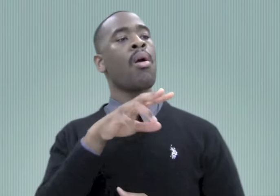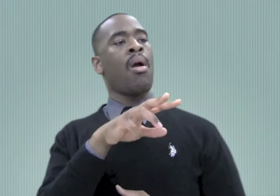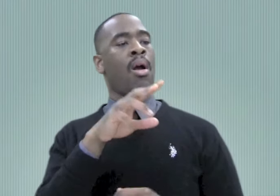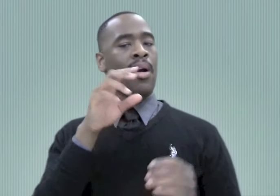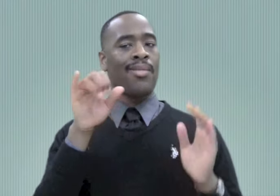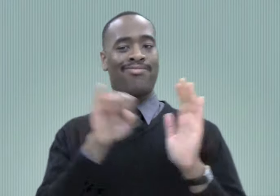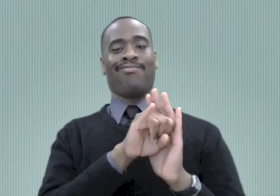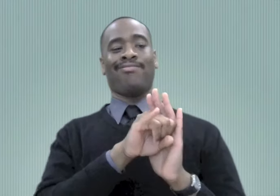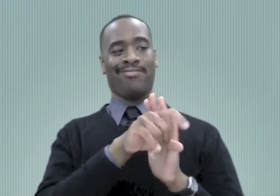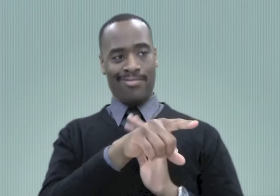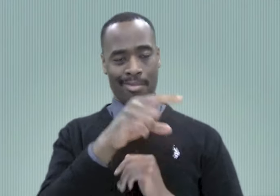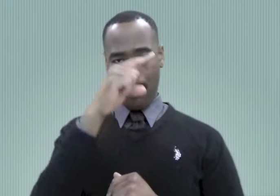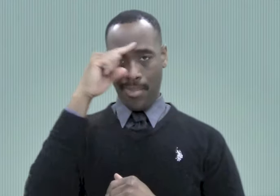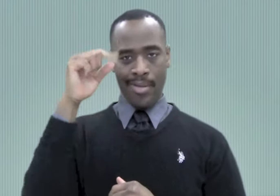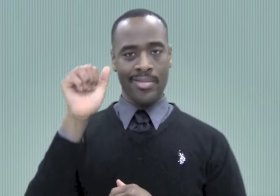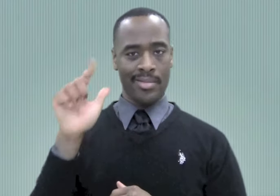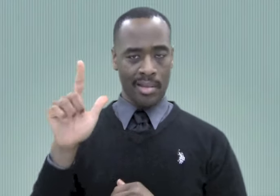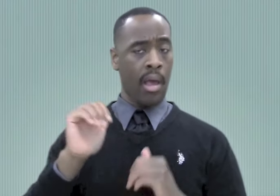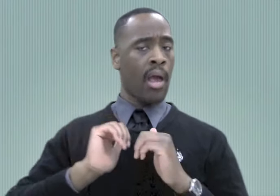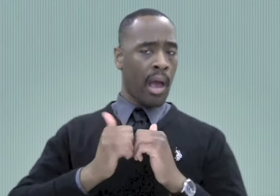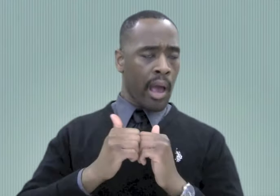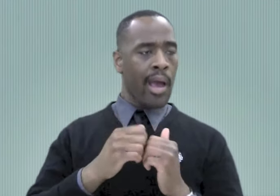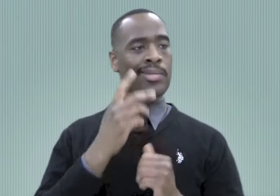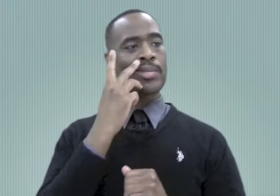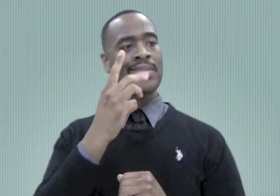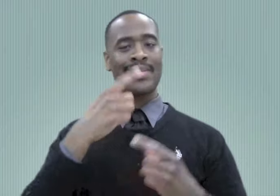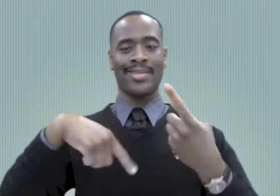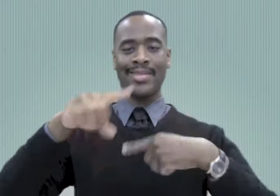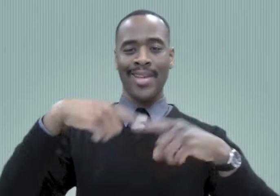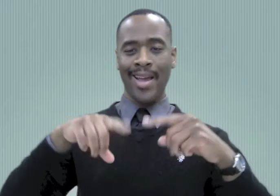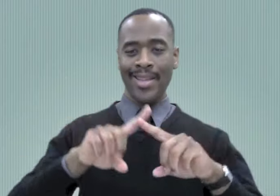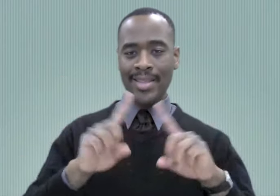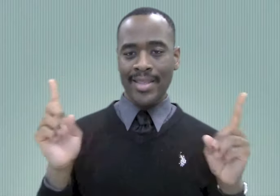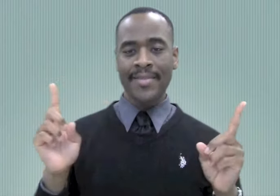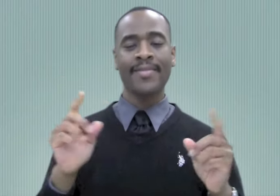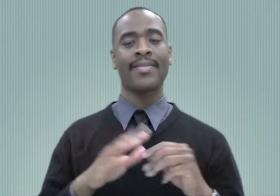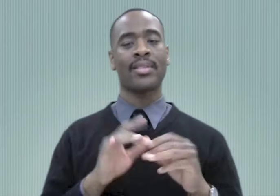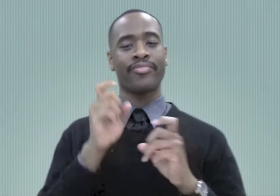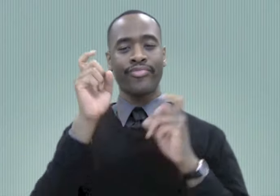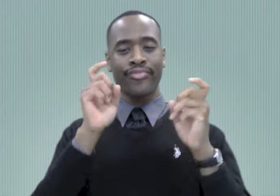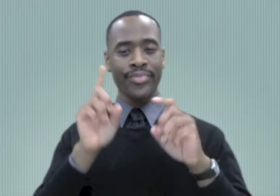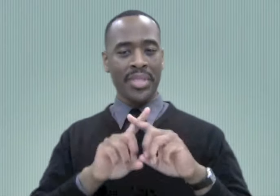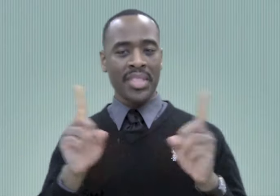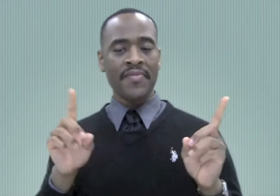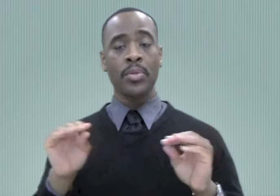their signing is noticeably different to other people. The signs are different. The expressions are different.